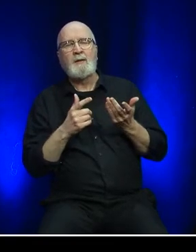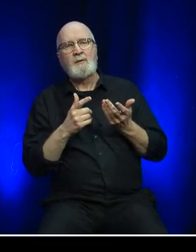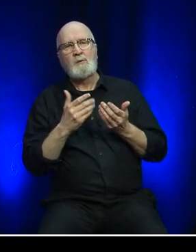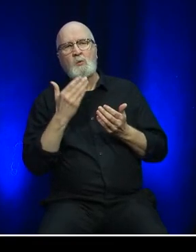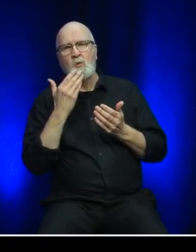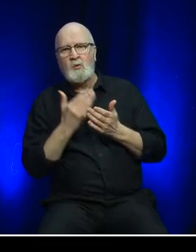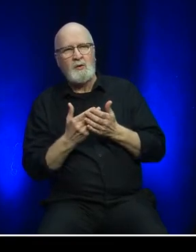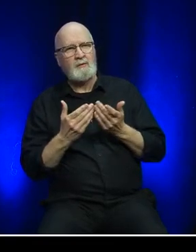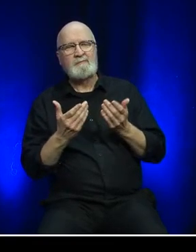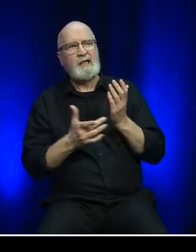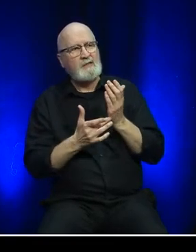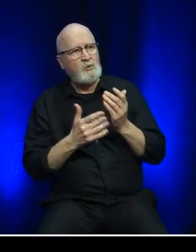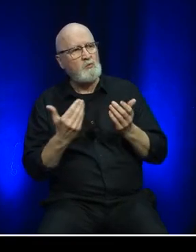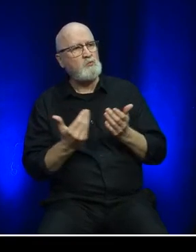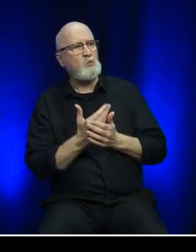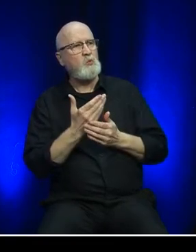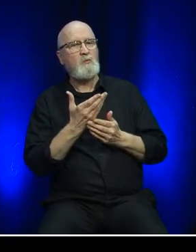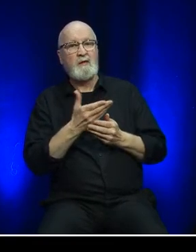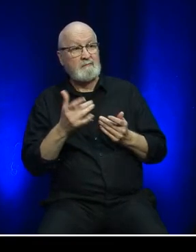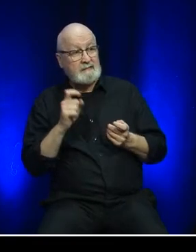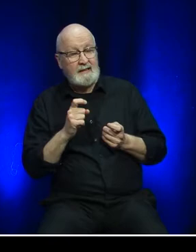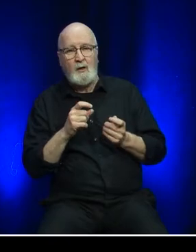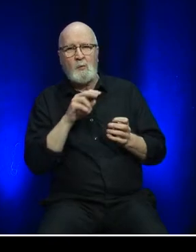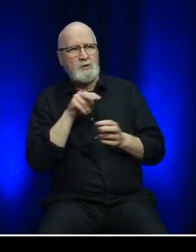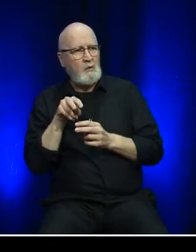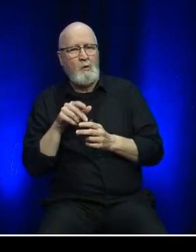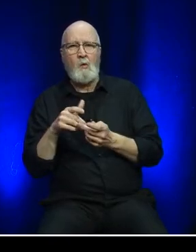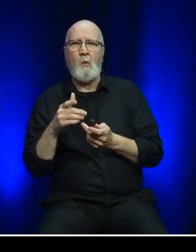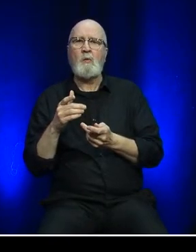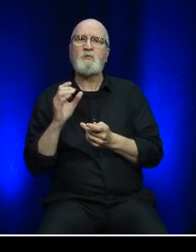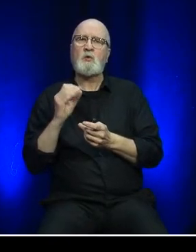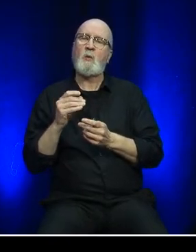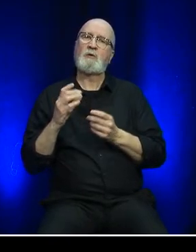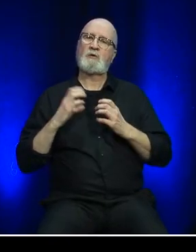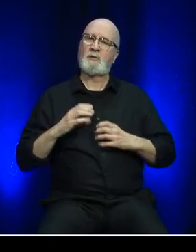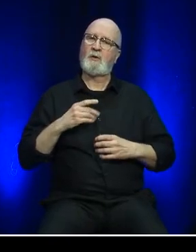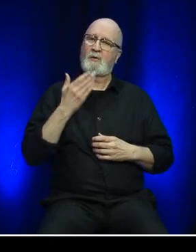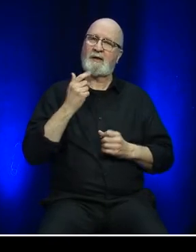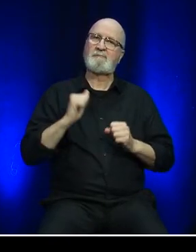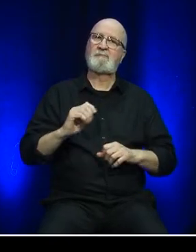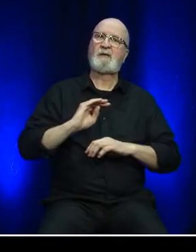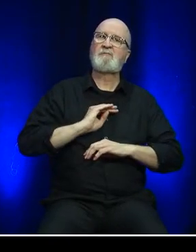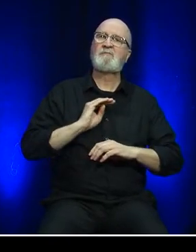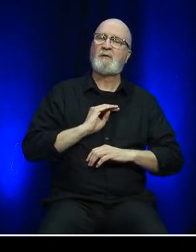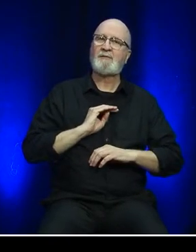modernizing our workplace and the customer’s overall journey, and recognizing the